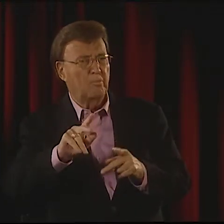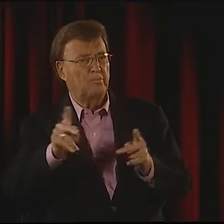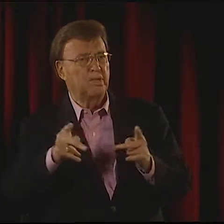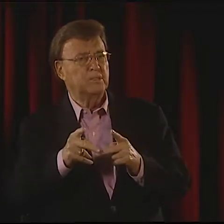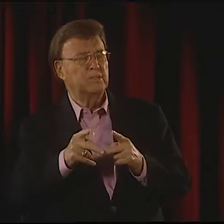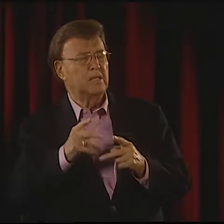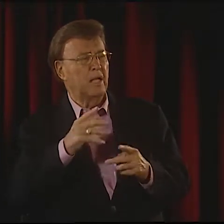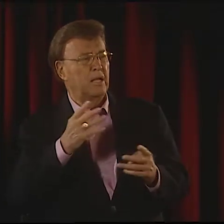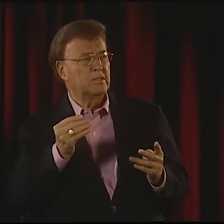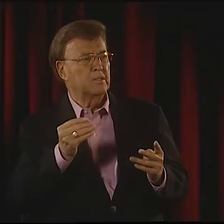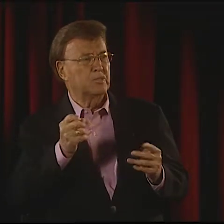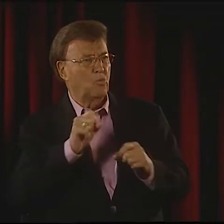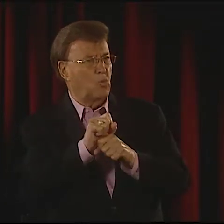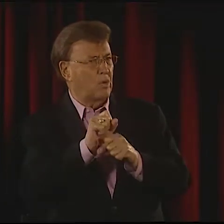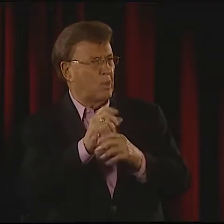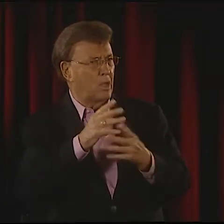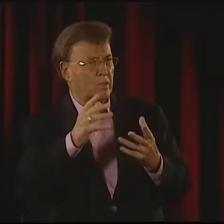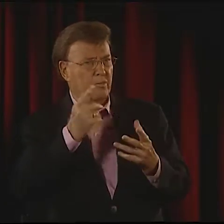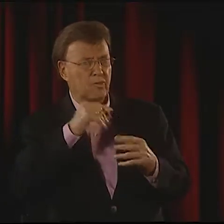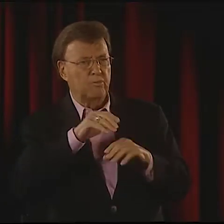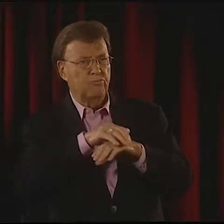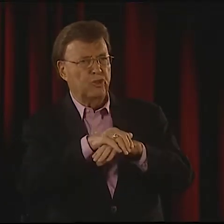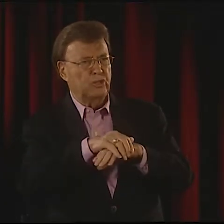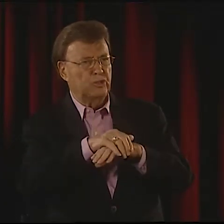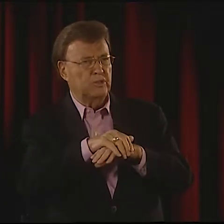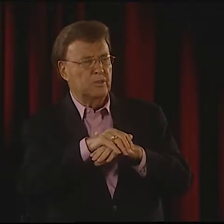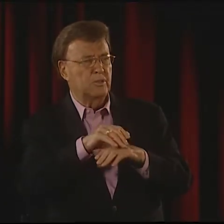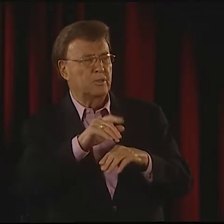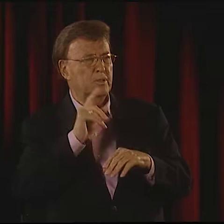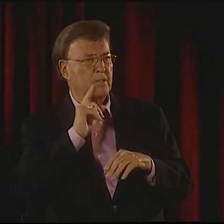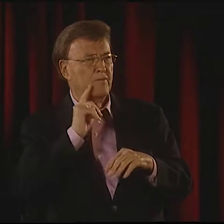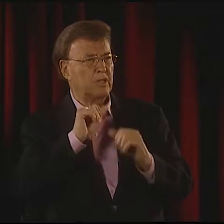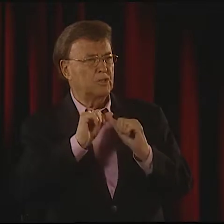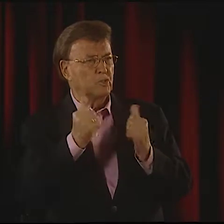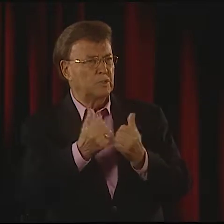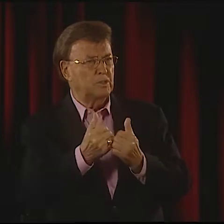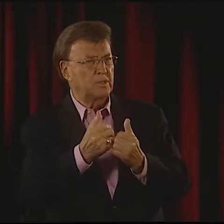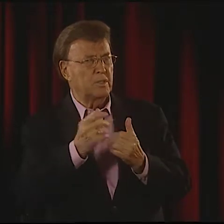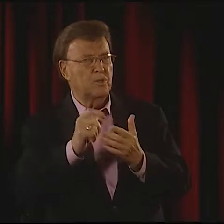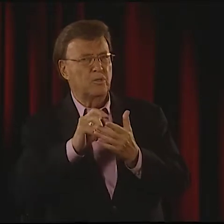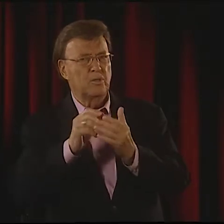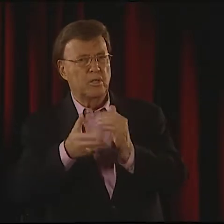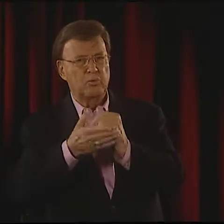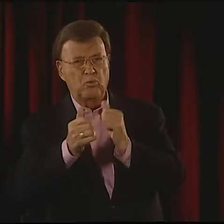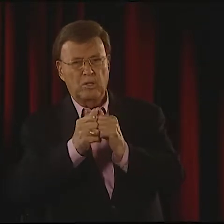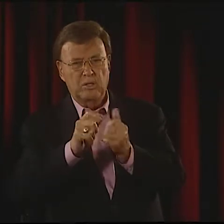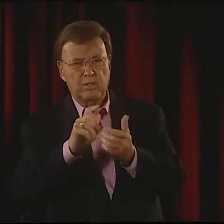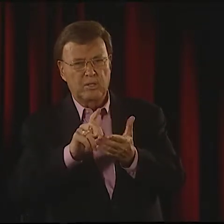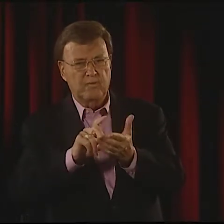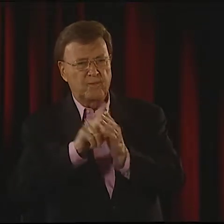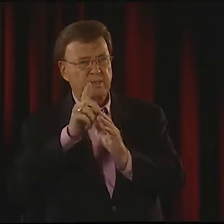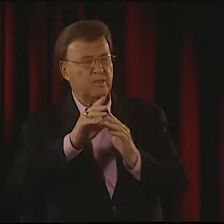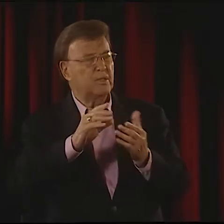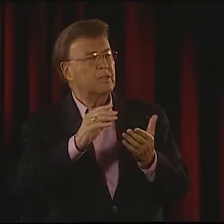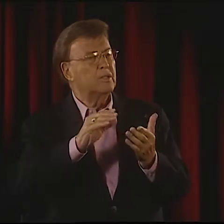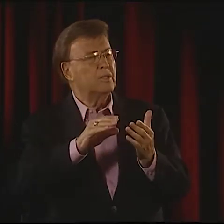SHE FOUND HER OWN PLACE, AND SHE WORKED A LOT FOR THE BRITISH, THE DEAF ASSOCIATIONS.